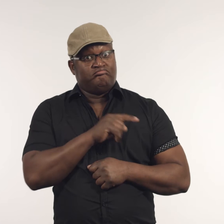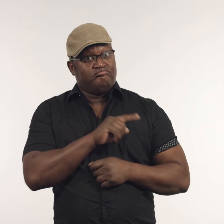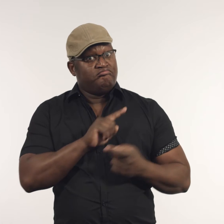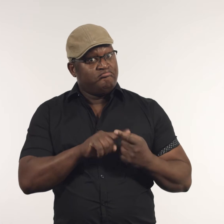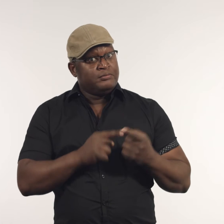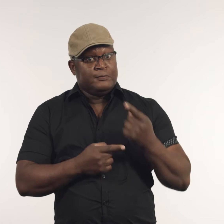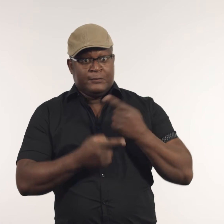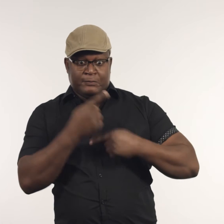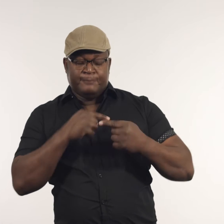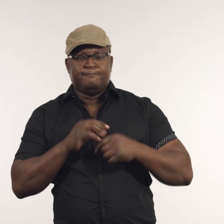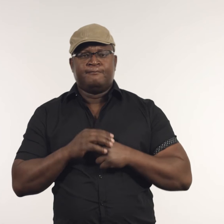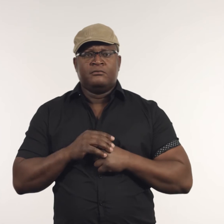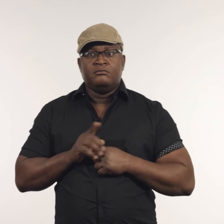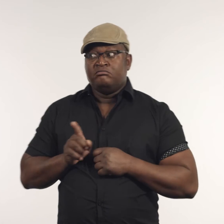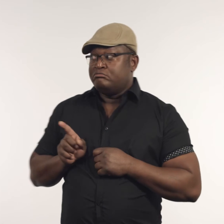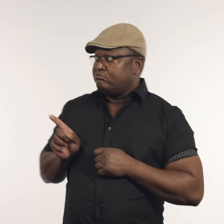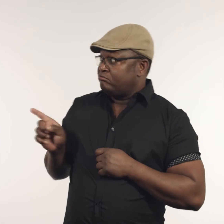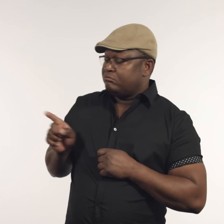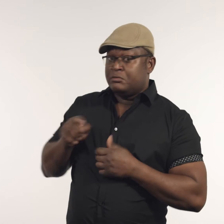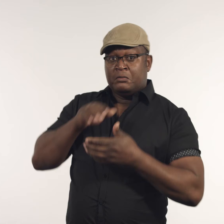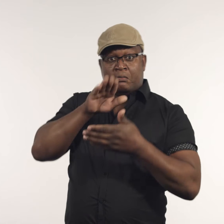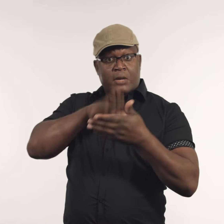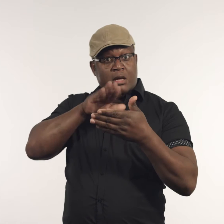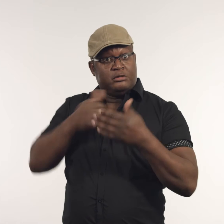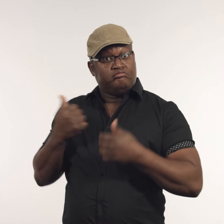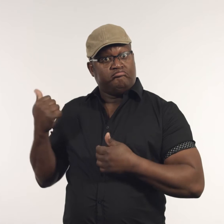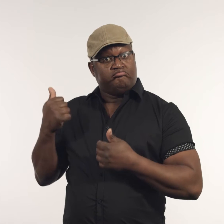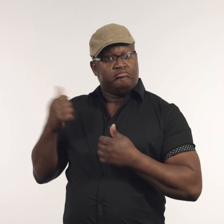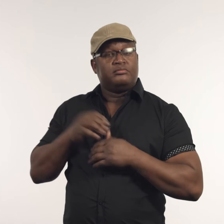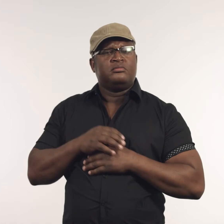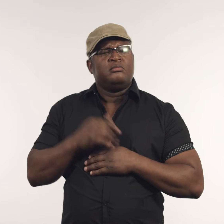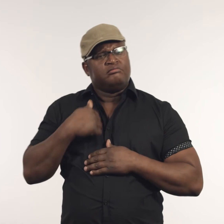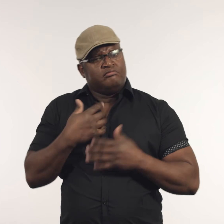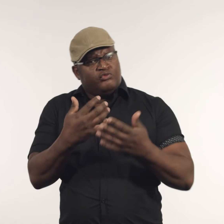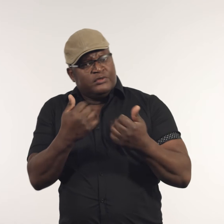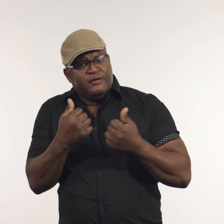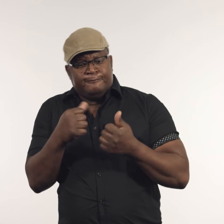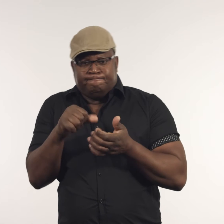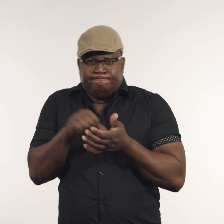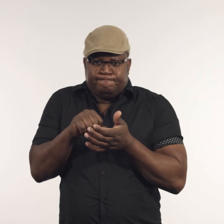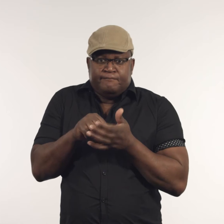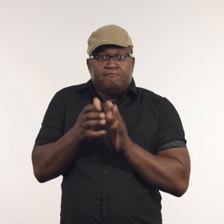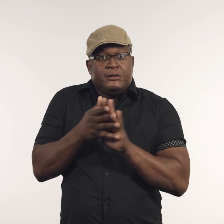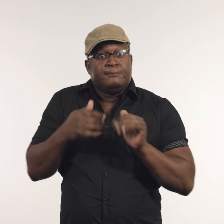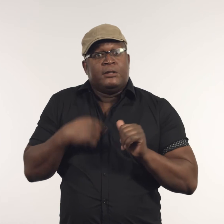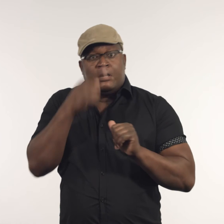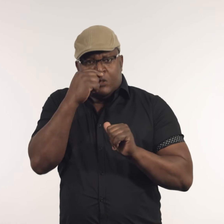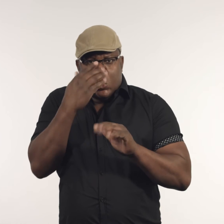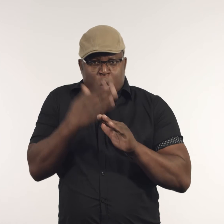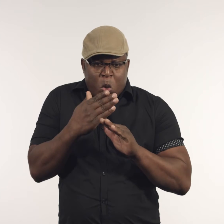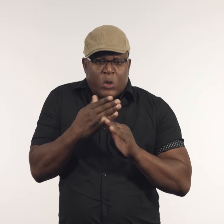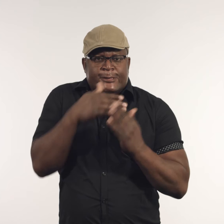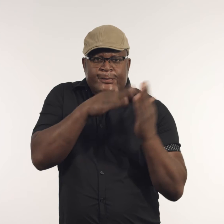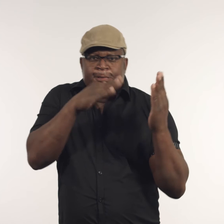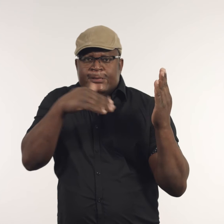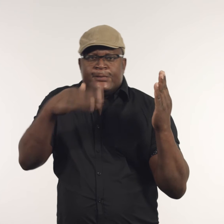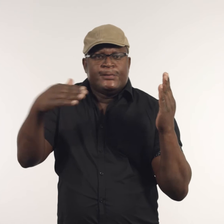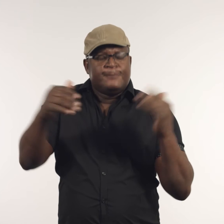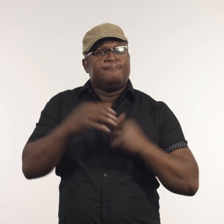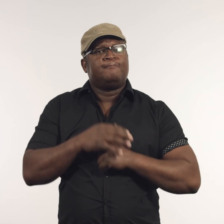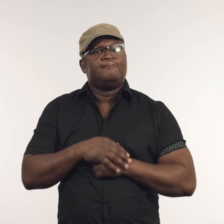‘This portrait was a commissioned piece.